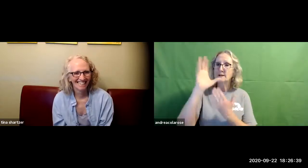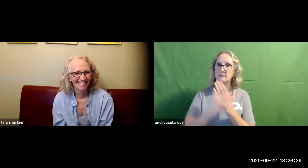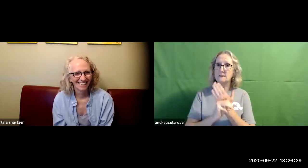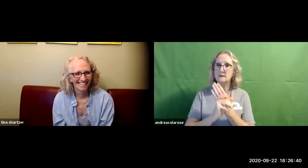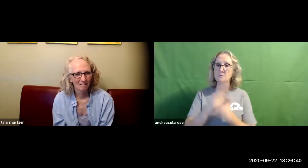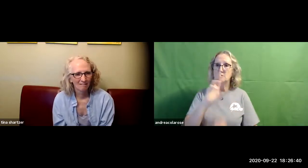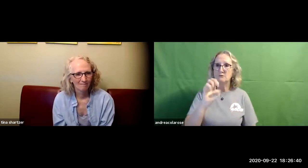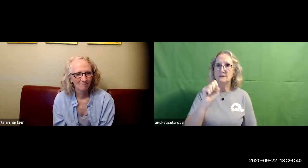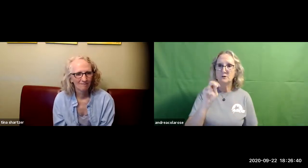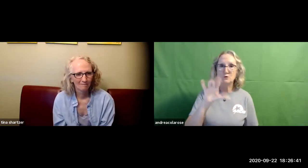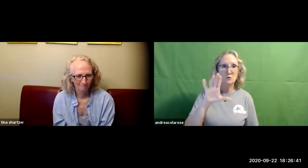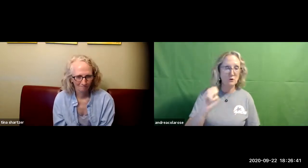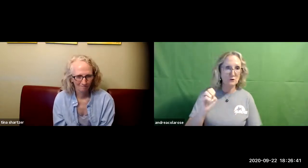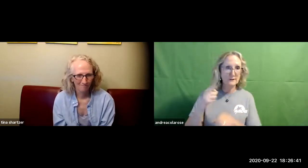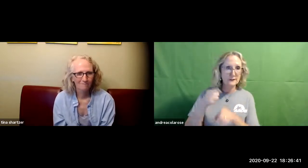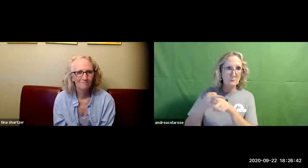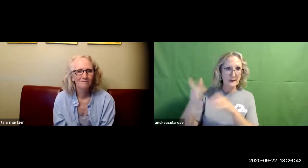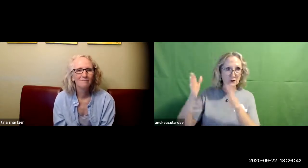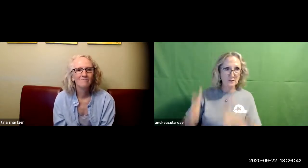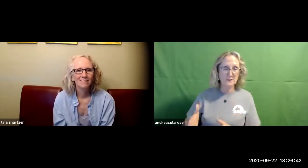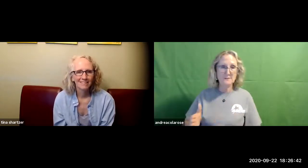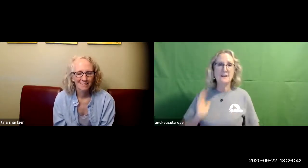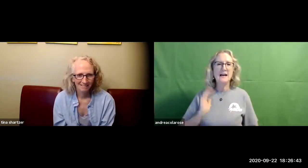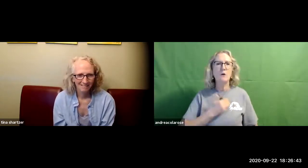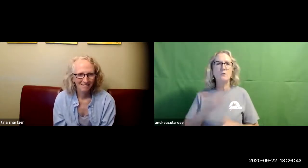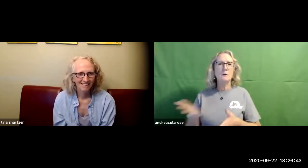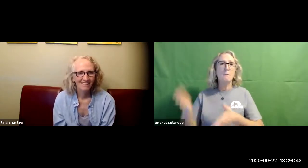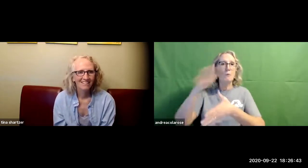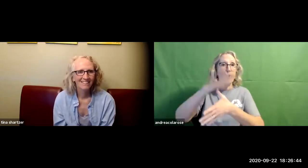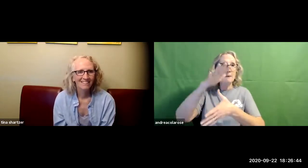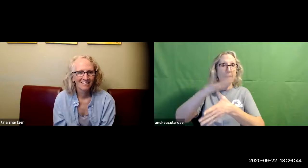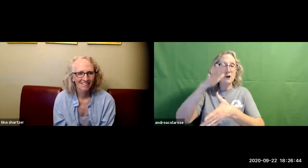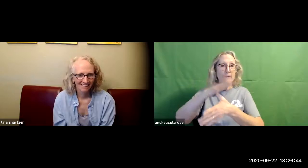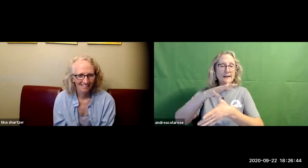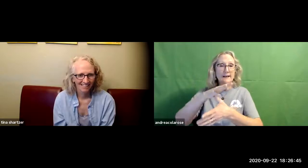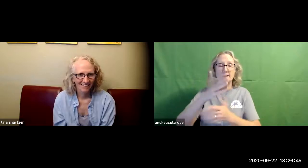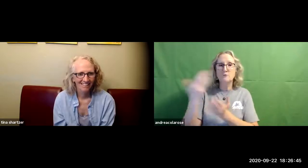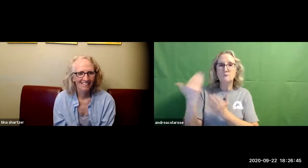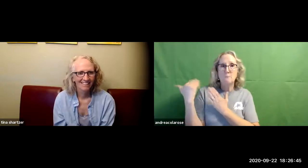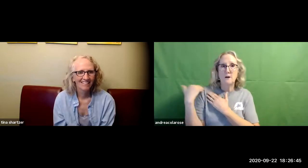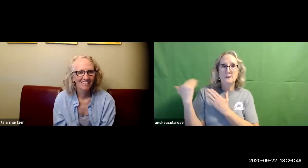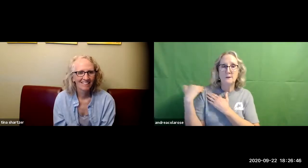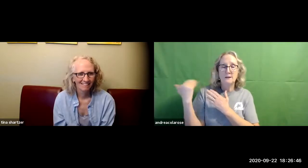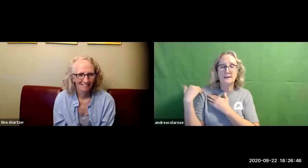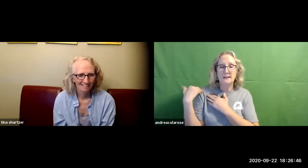and we are the curriculum